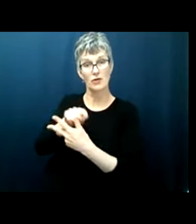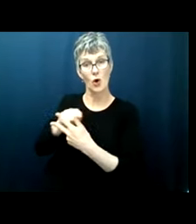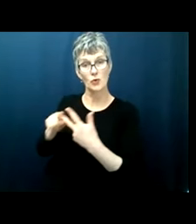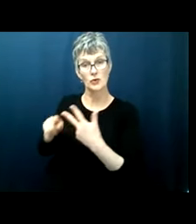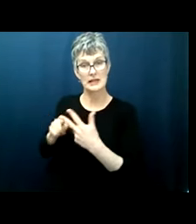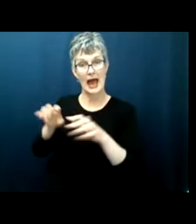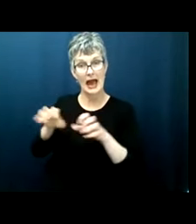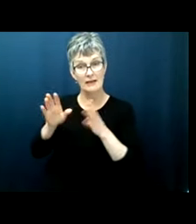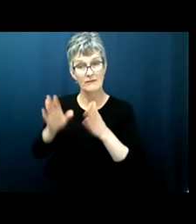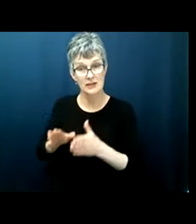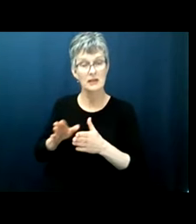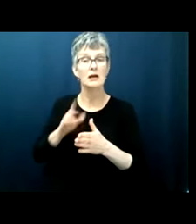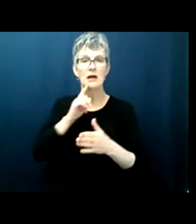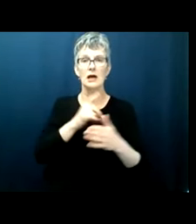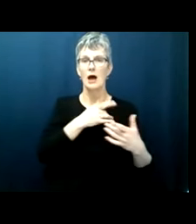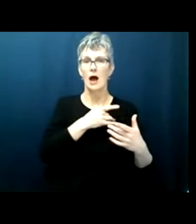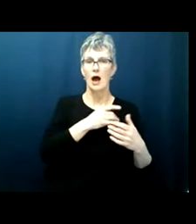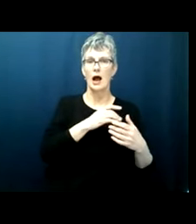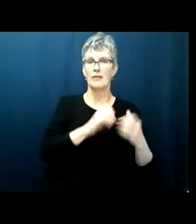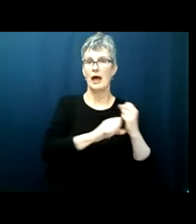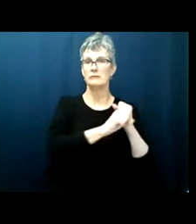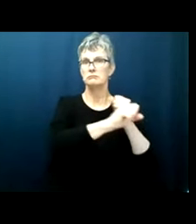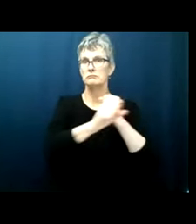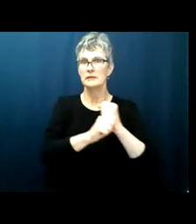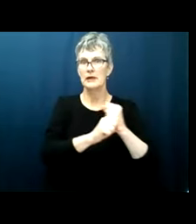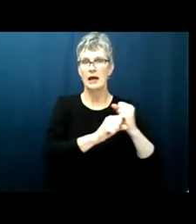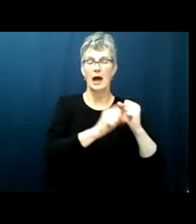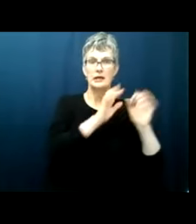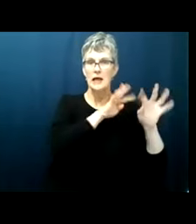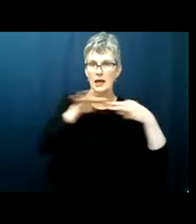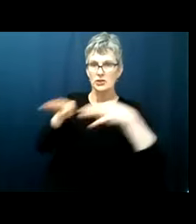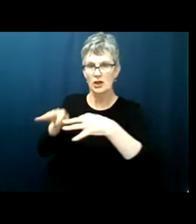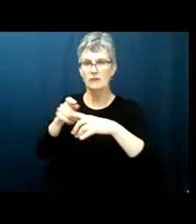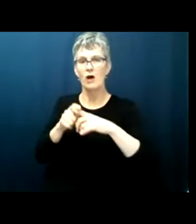media attention and in fact federal action and investigation in part because two of the three